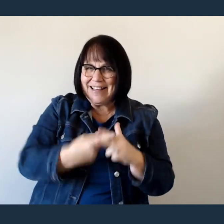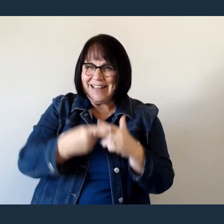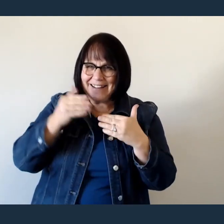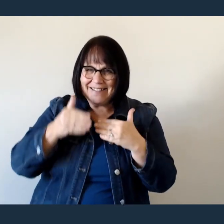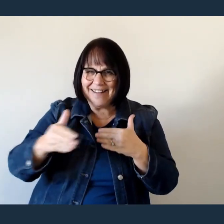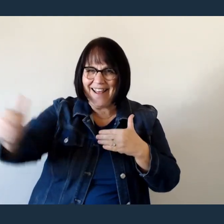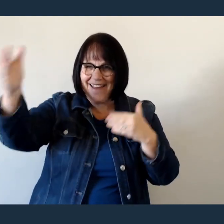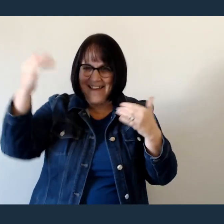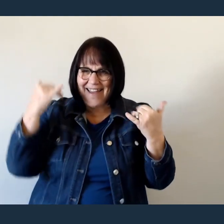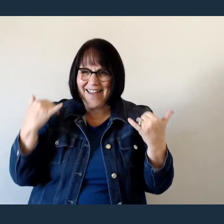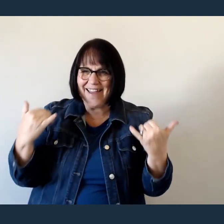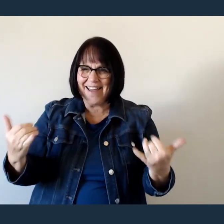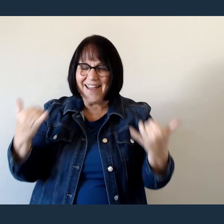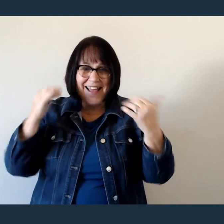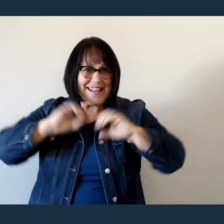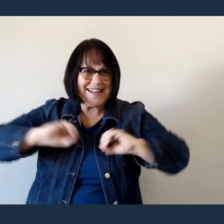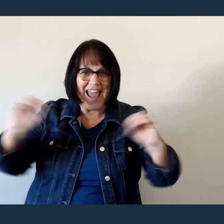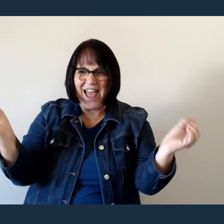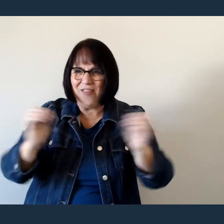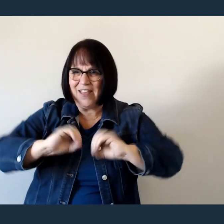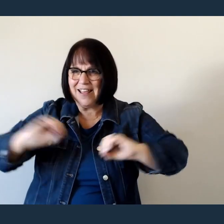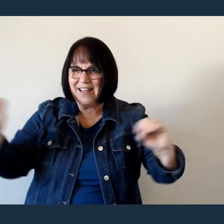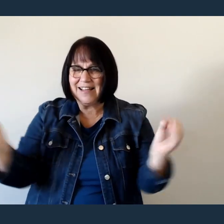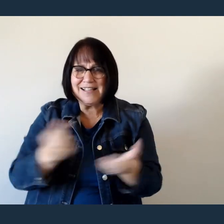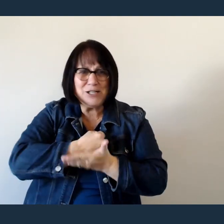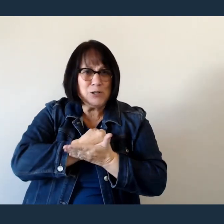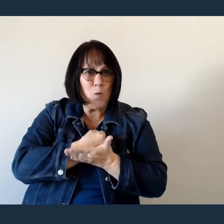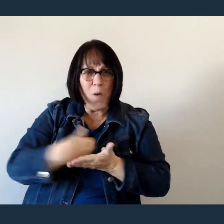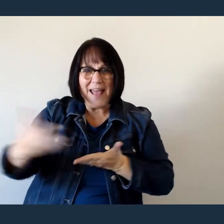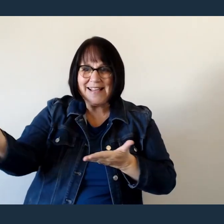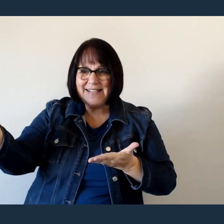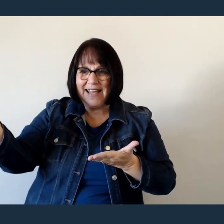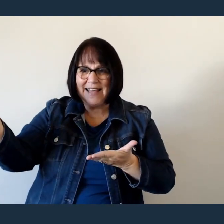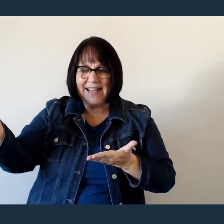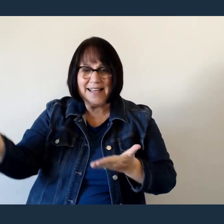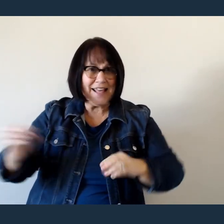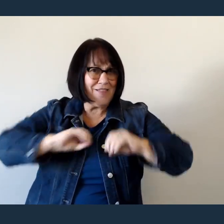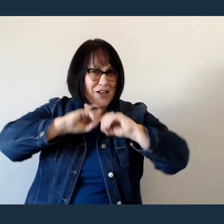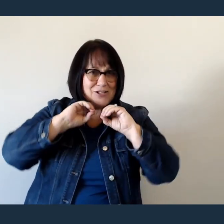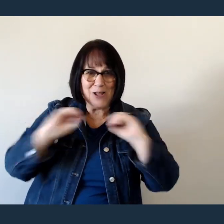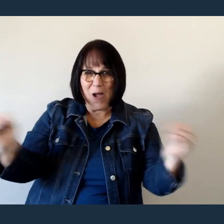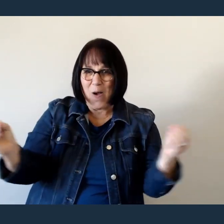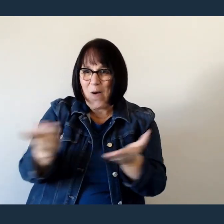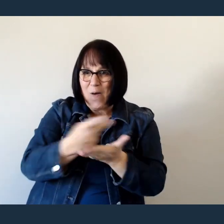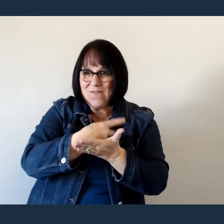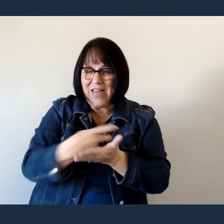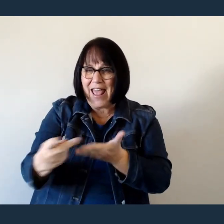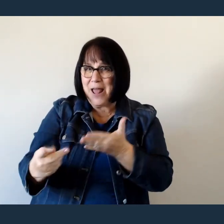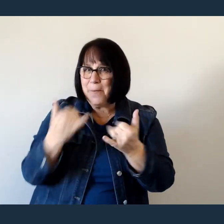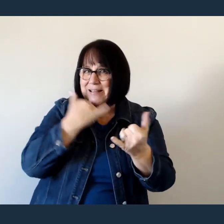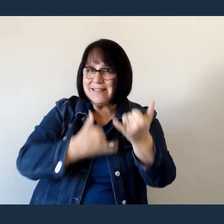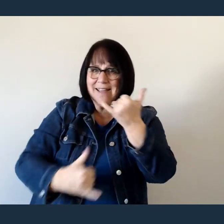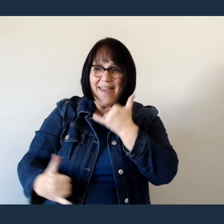I know nothing has been wasted No failure or mistake